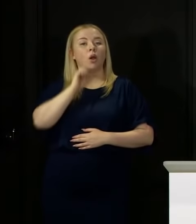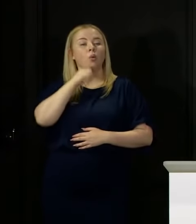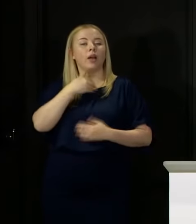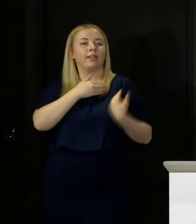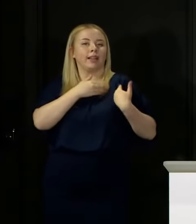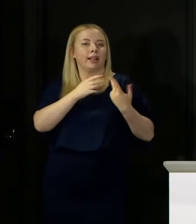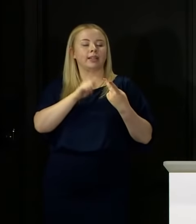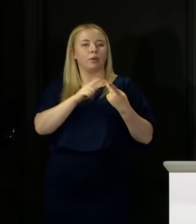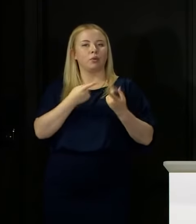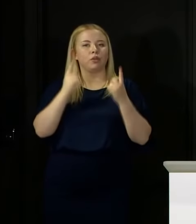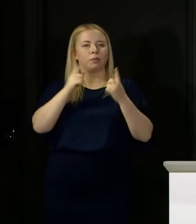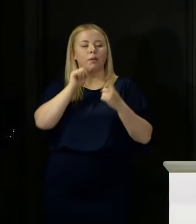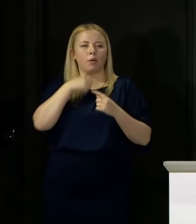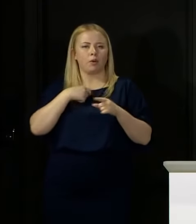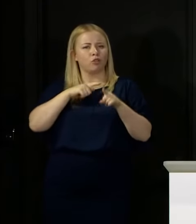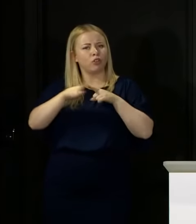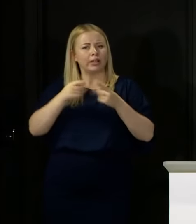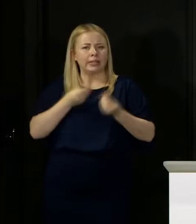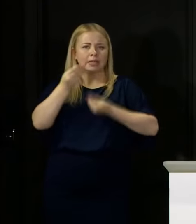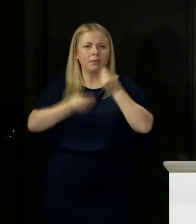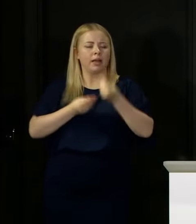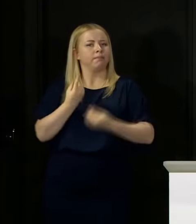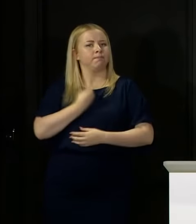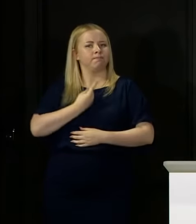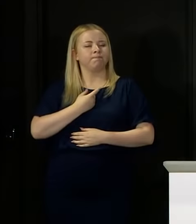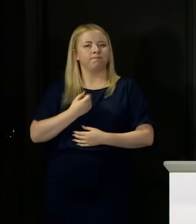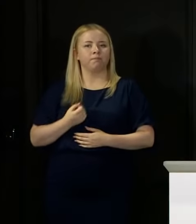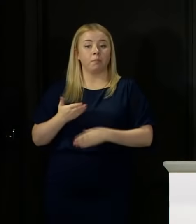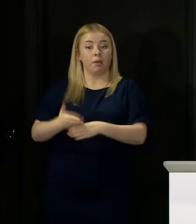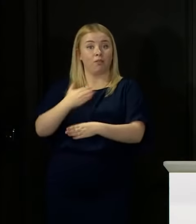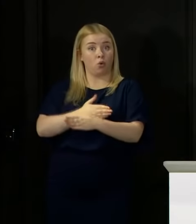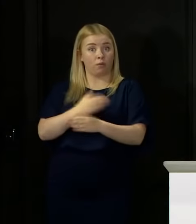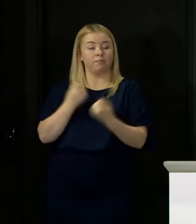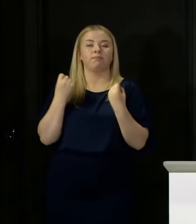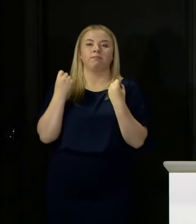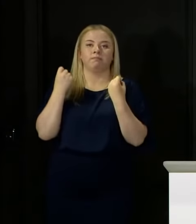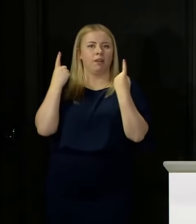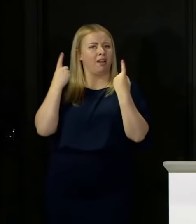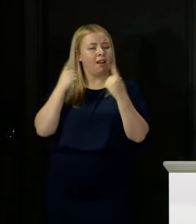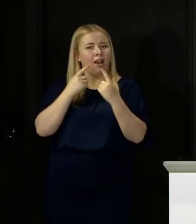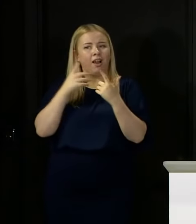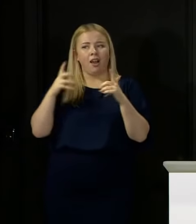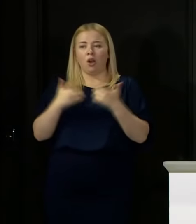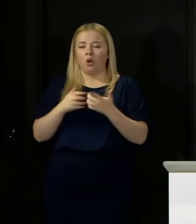Before I do that, I understand how difficult it will be for any young person out there,